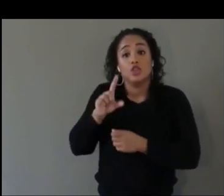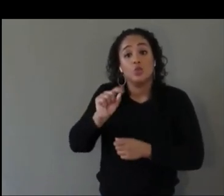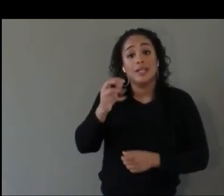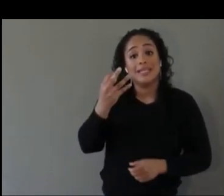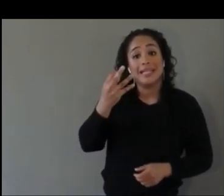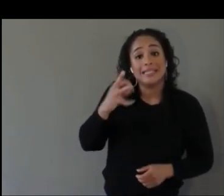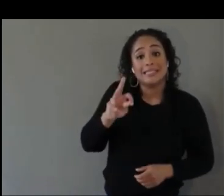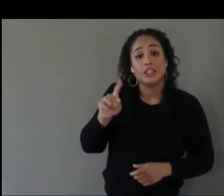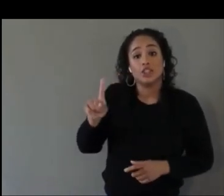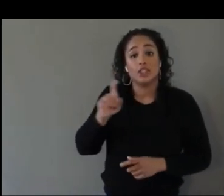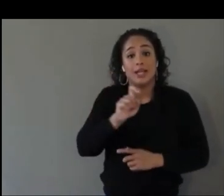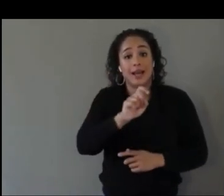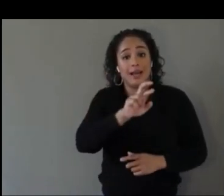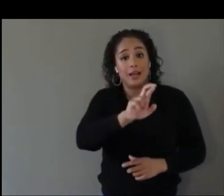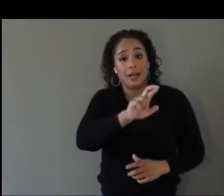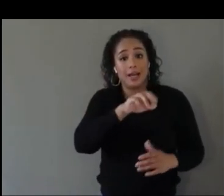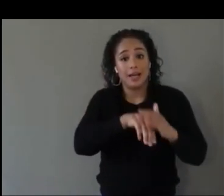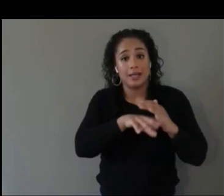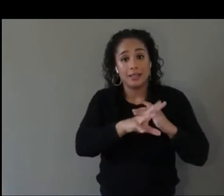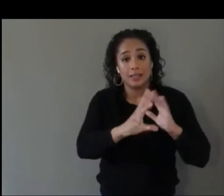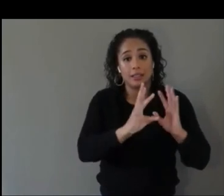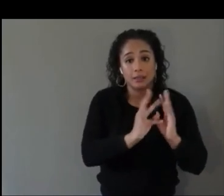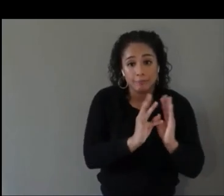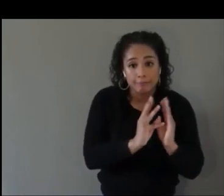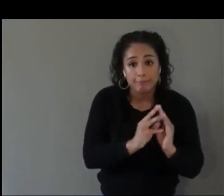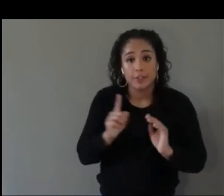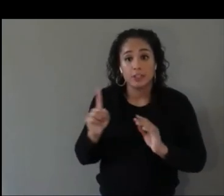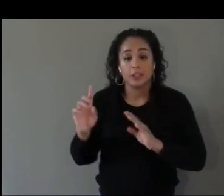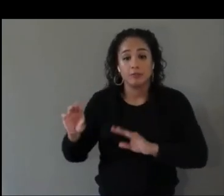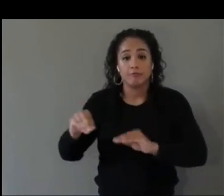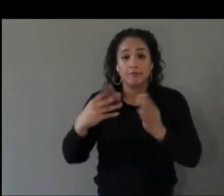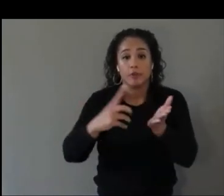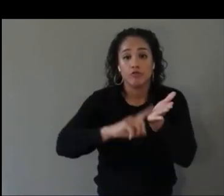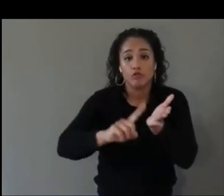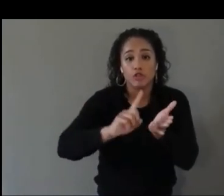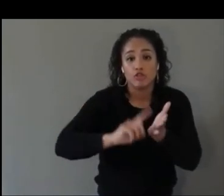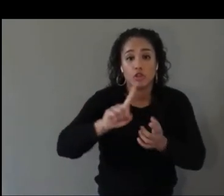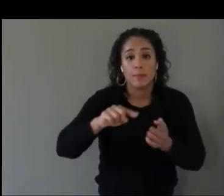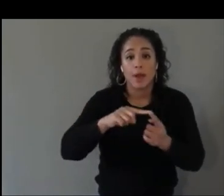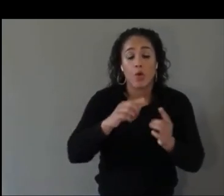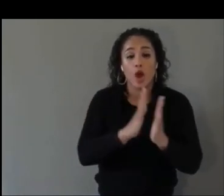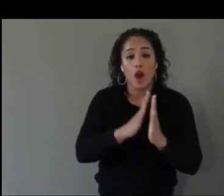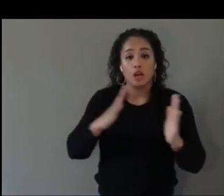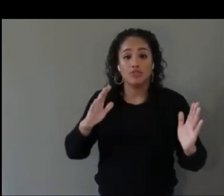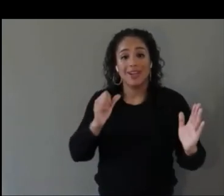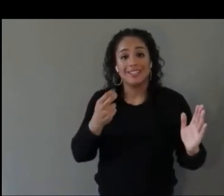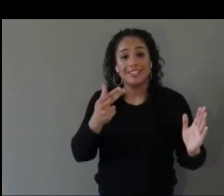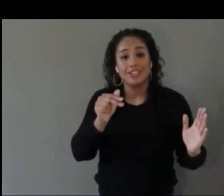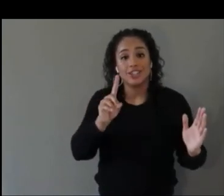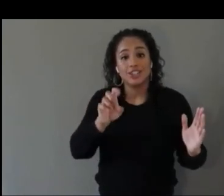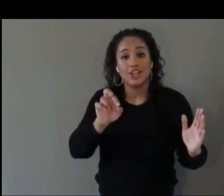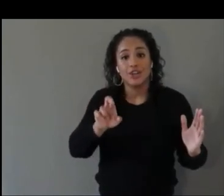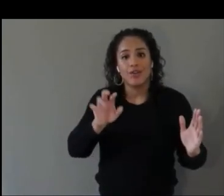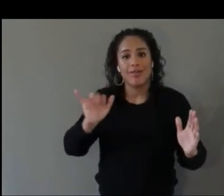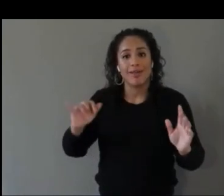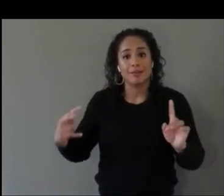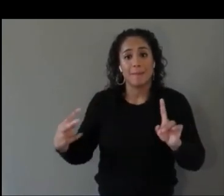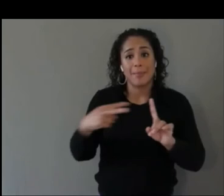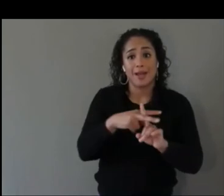a plug-in you can add into your experience. It blew my mind that this plug-in was accessible.